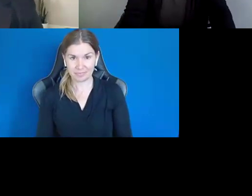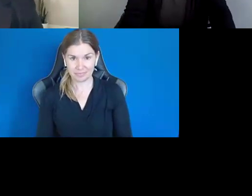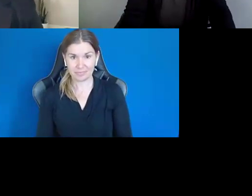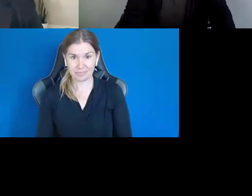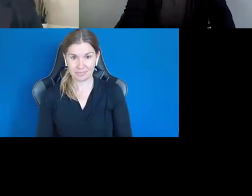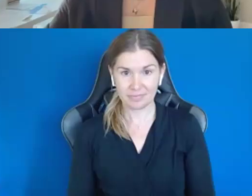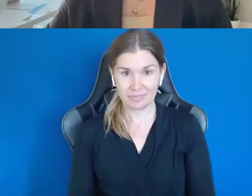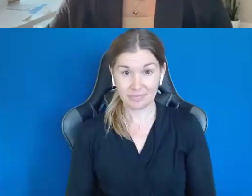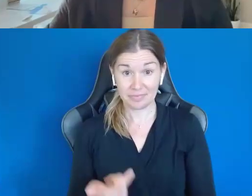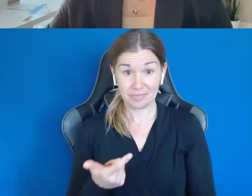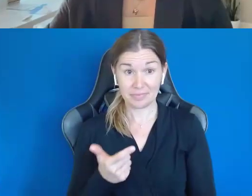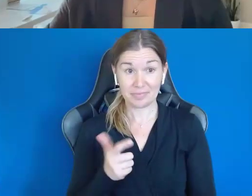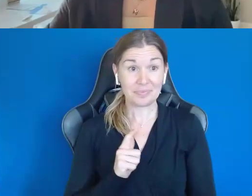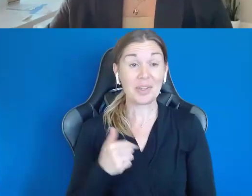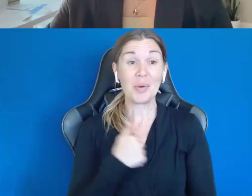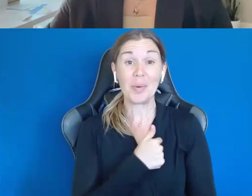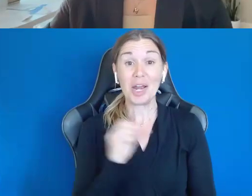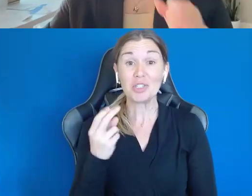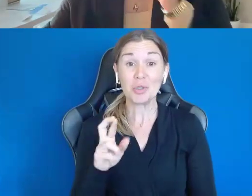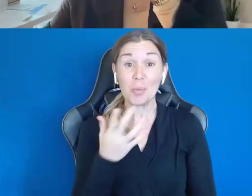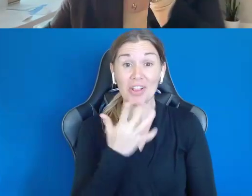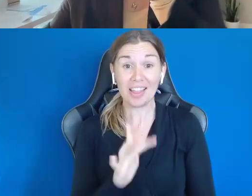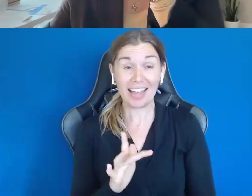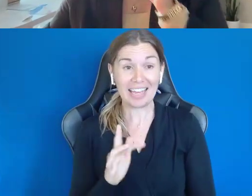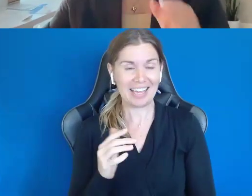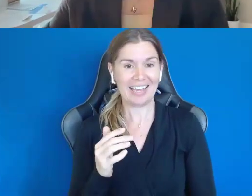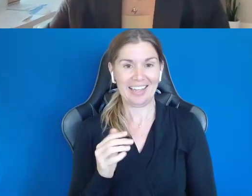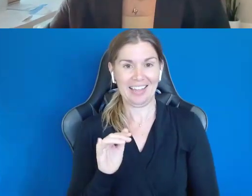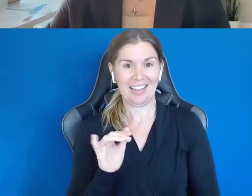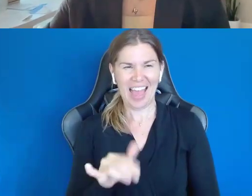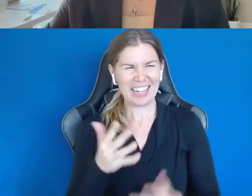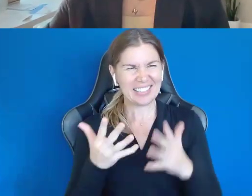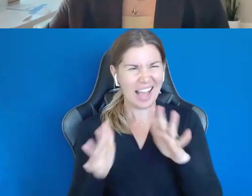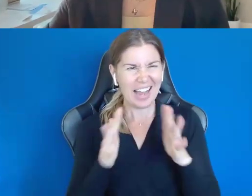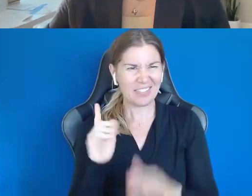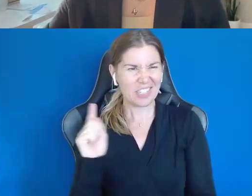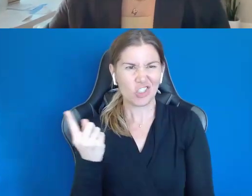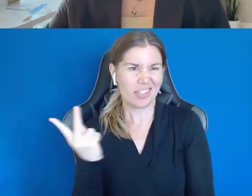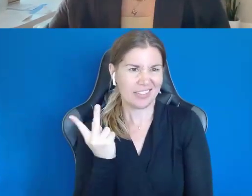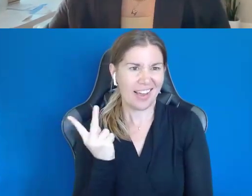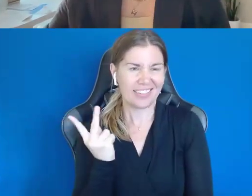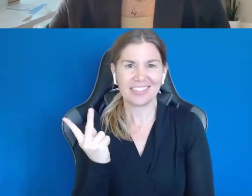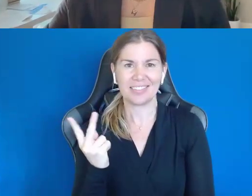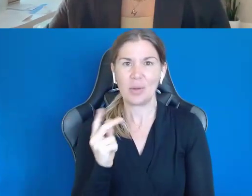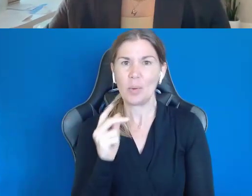We were super lucky that we don't it's kind of it's just us, you know? Like, we don't have a lot of push and pull.